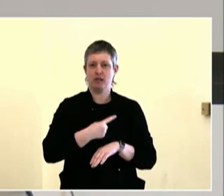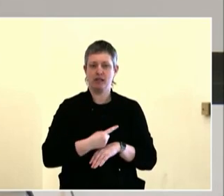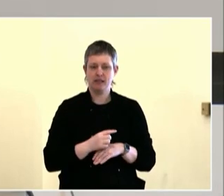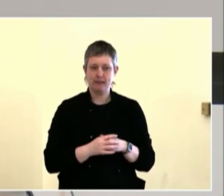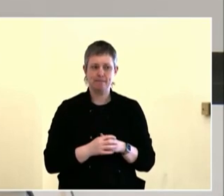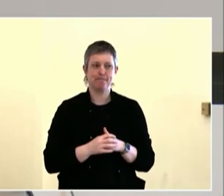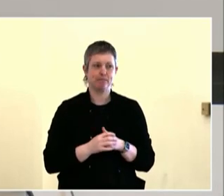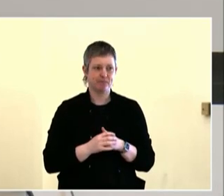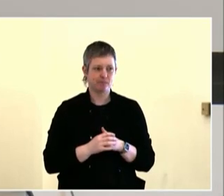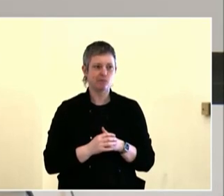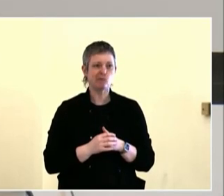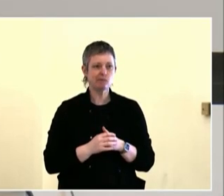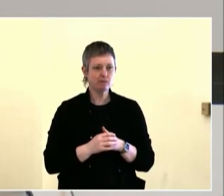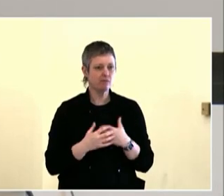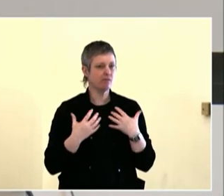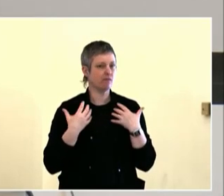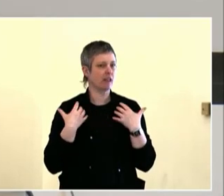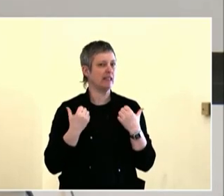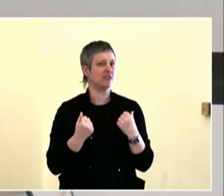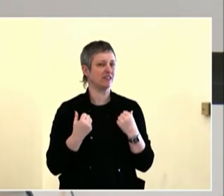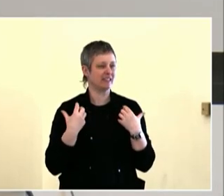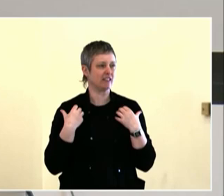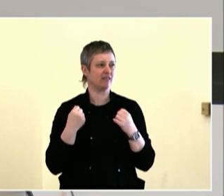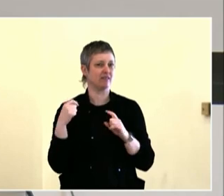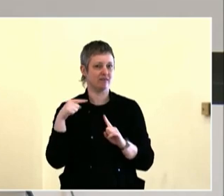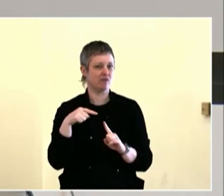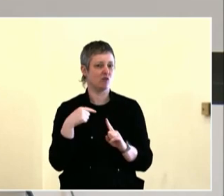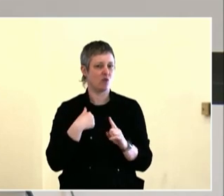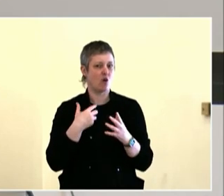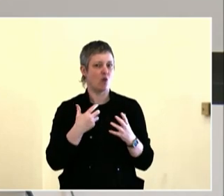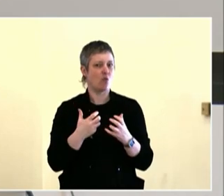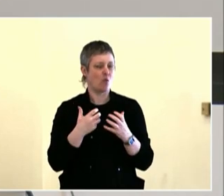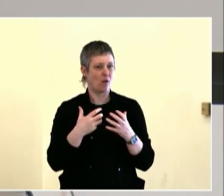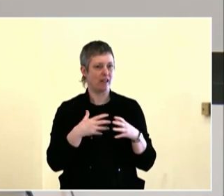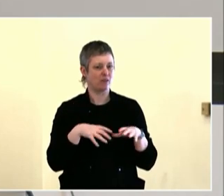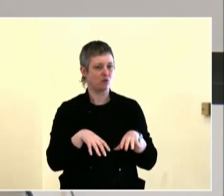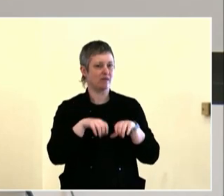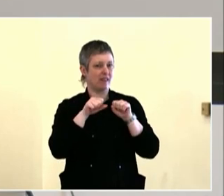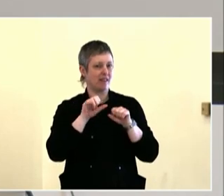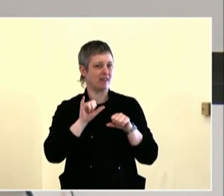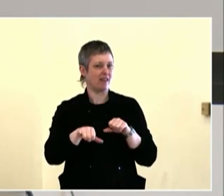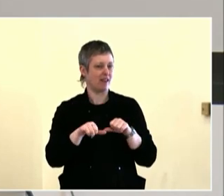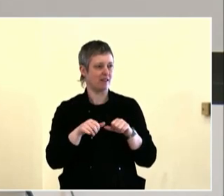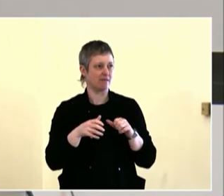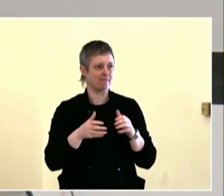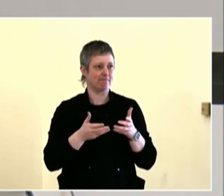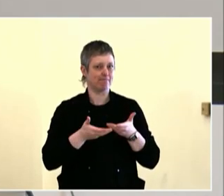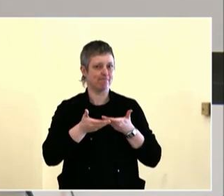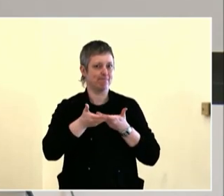making sure there are options for people of all ages to be engaged and to be making a contribution.